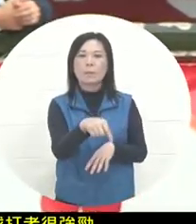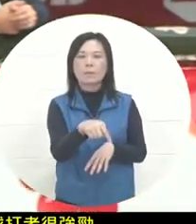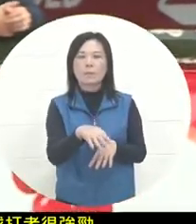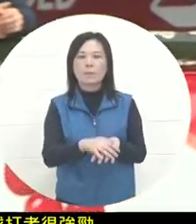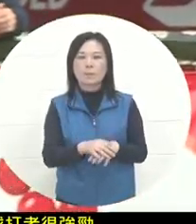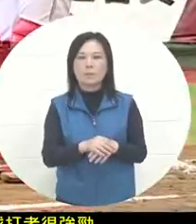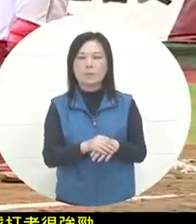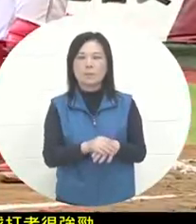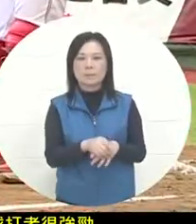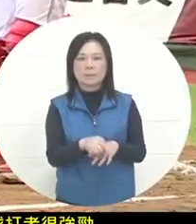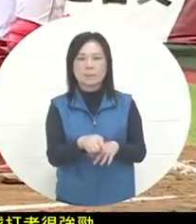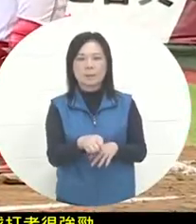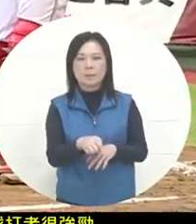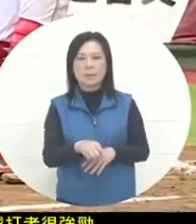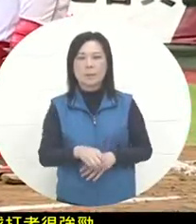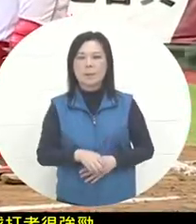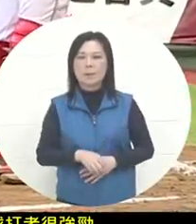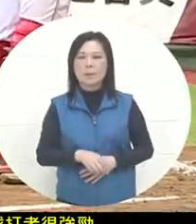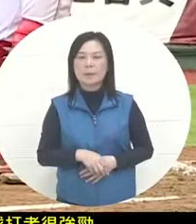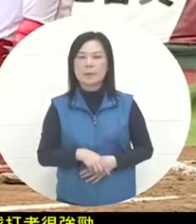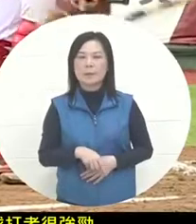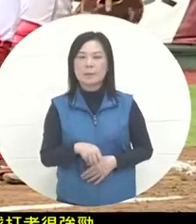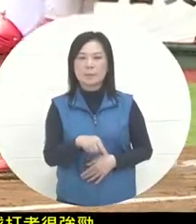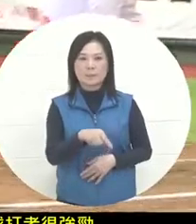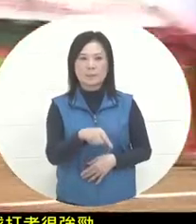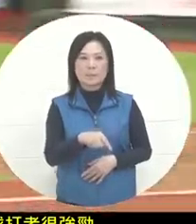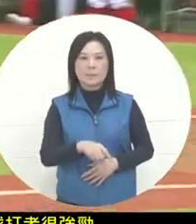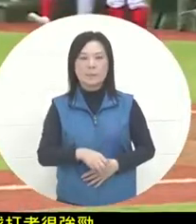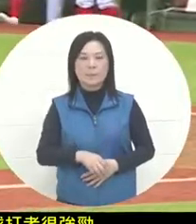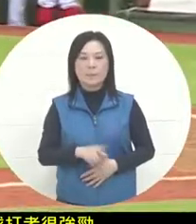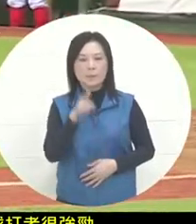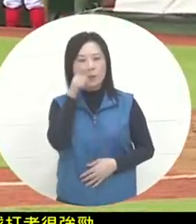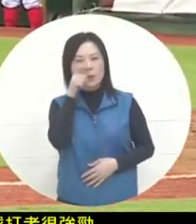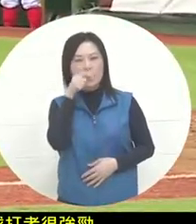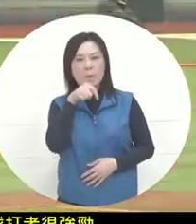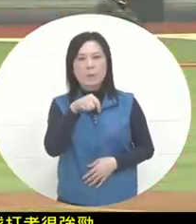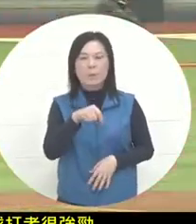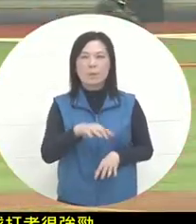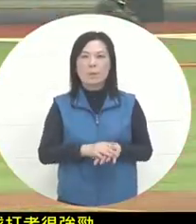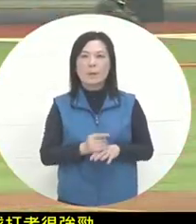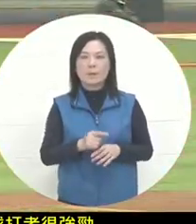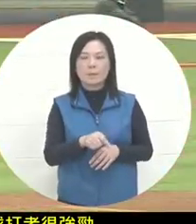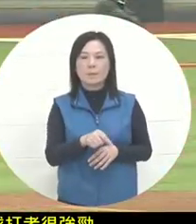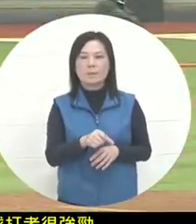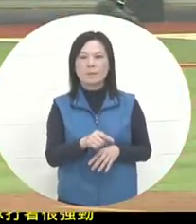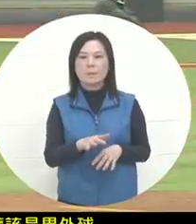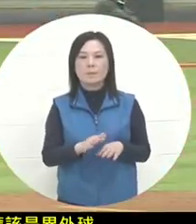an extension of the line to observe and quickly made a foul ball gesture to announce